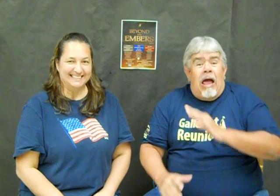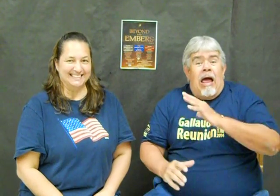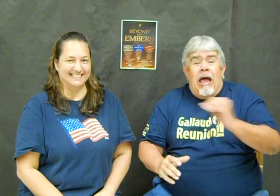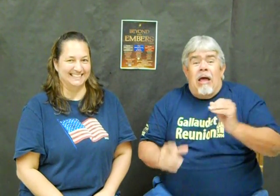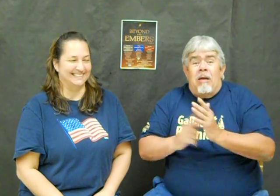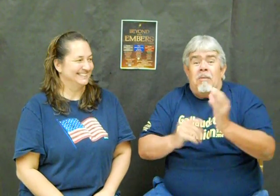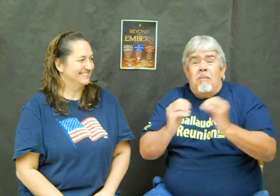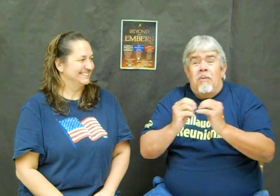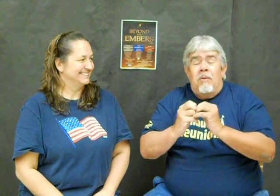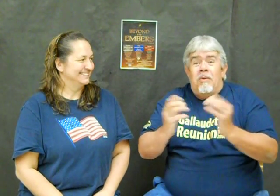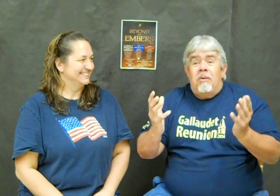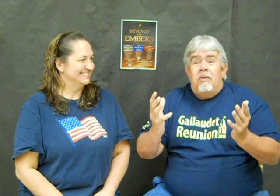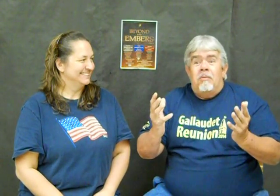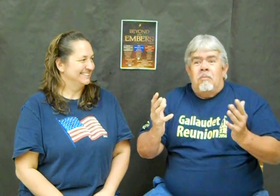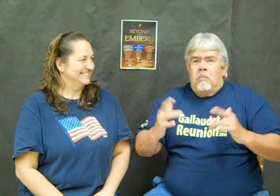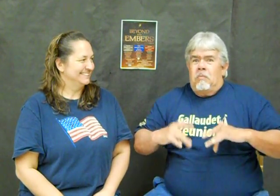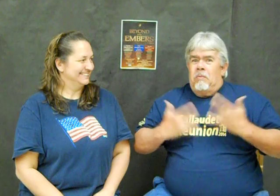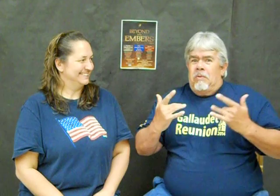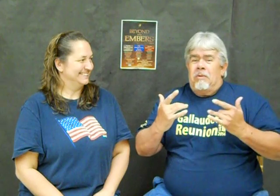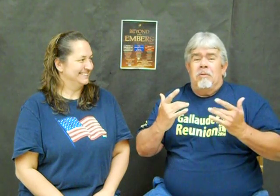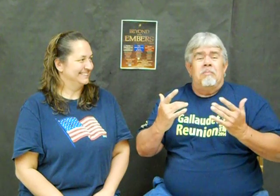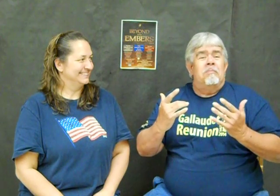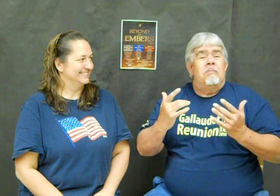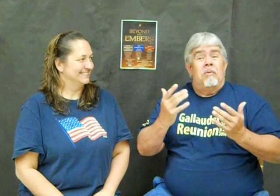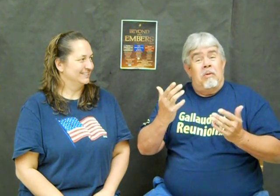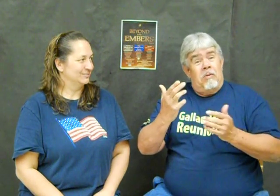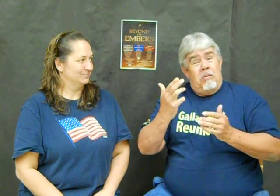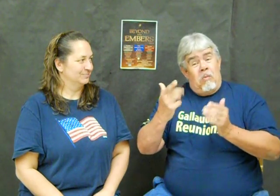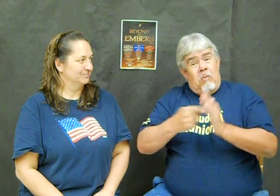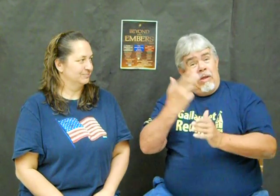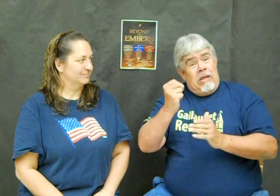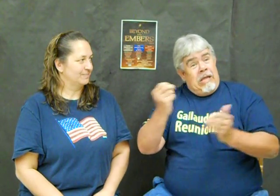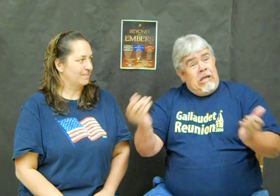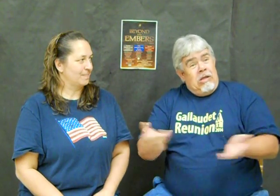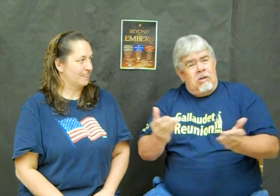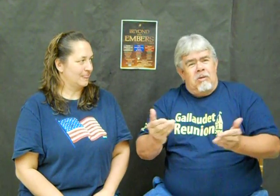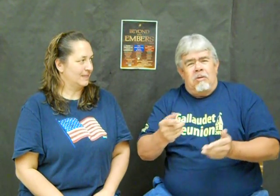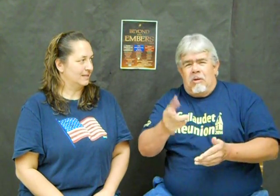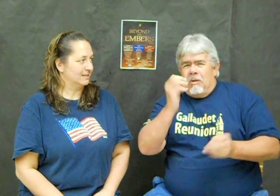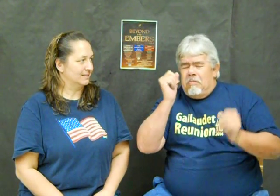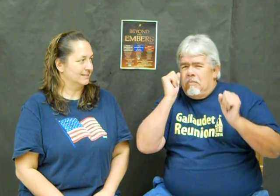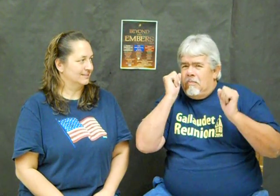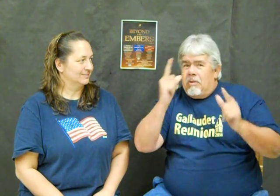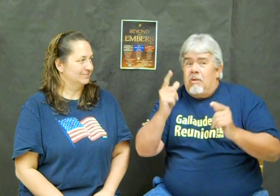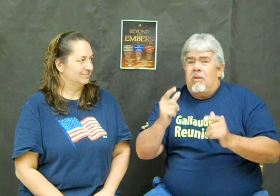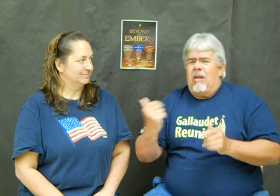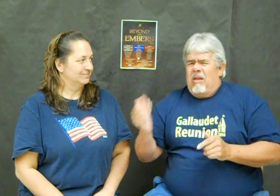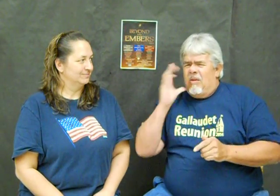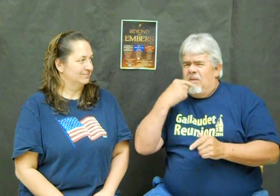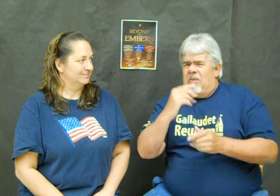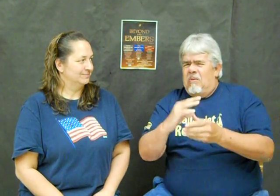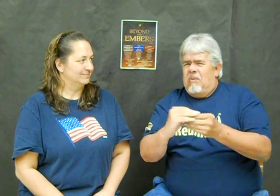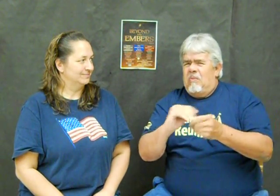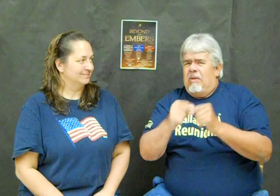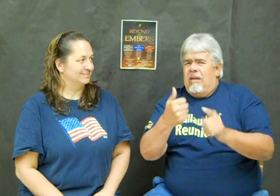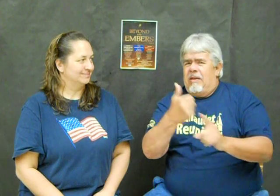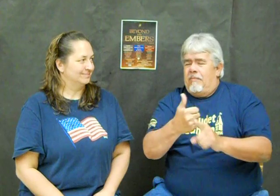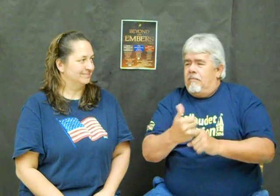What's more, when he is here....you will be surprised....she will tell you more about him.